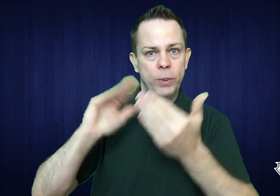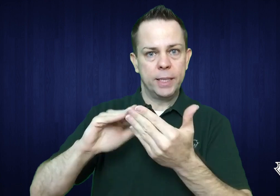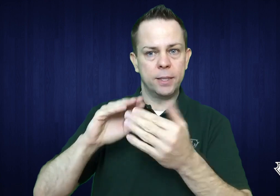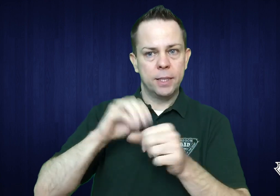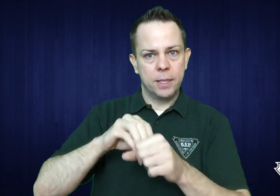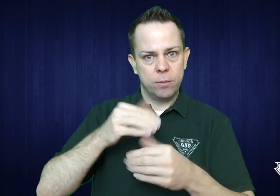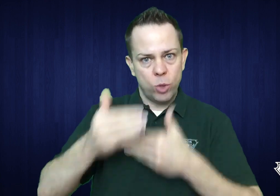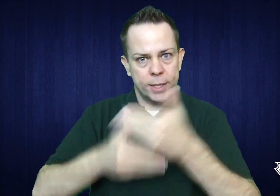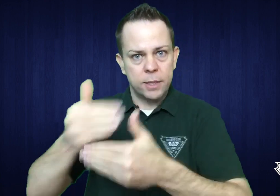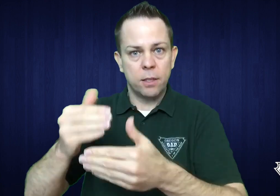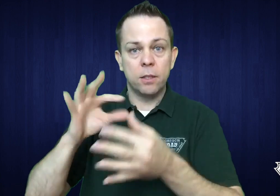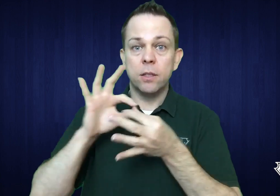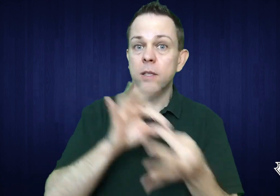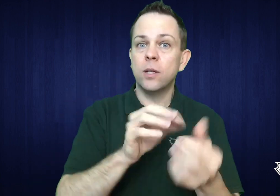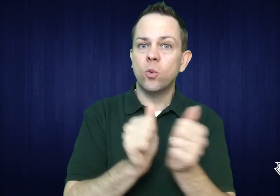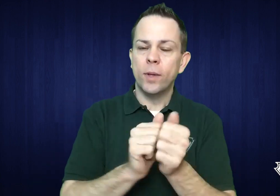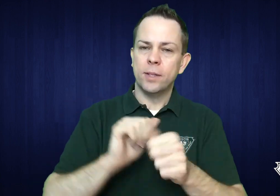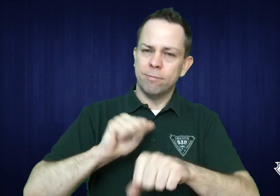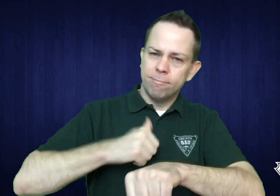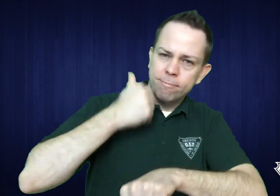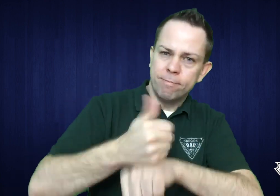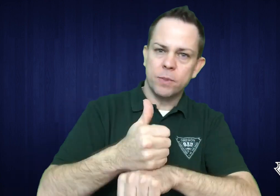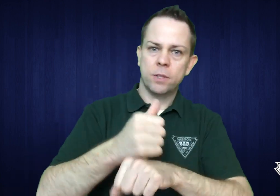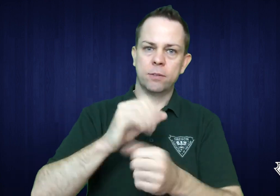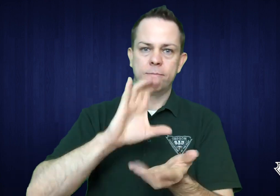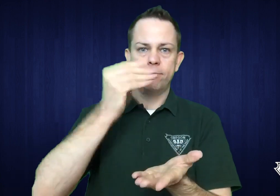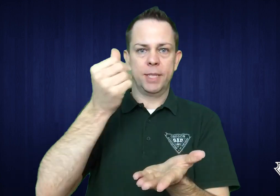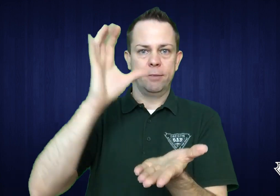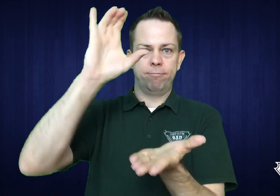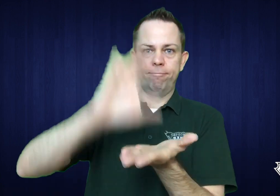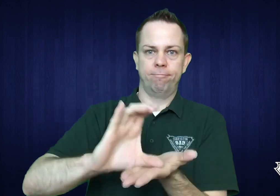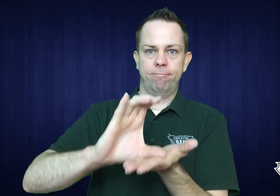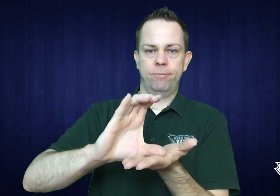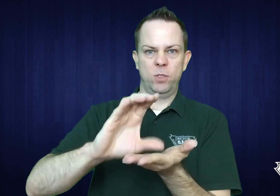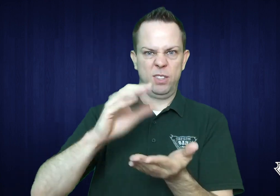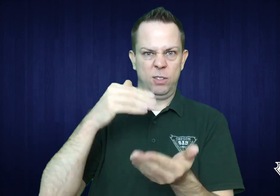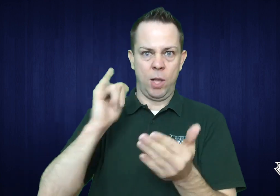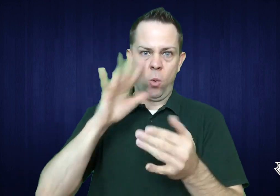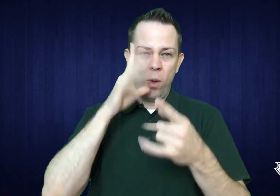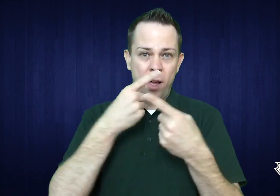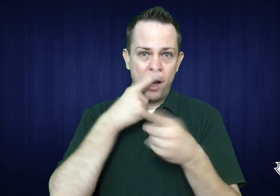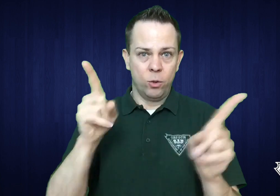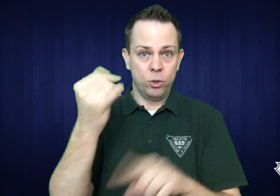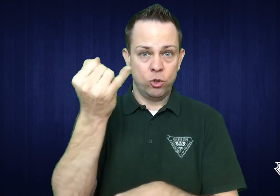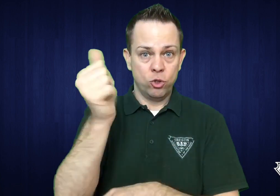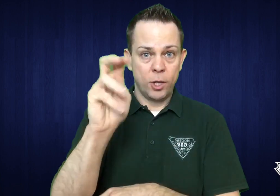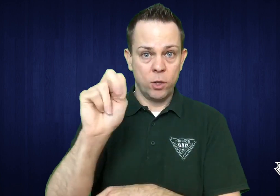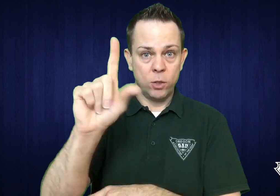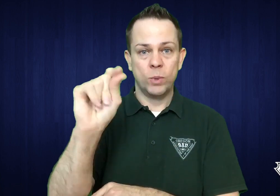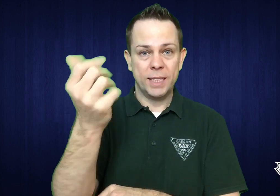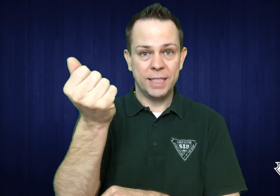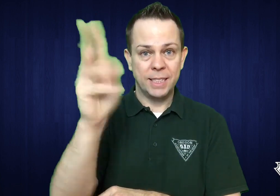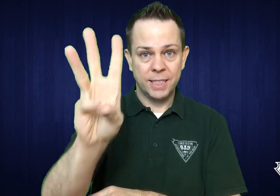when they set up the monetary fund which will be announced January 2016.